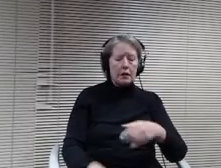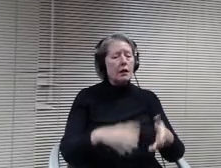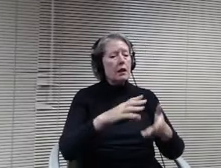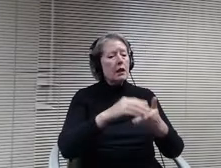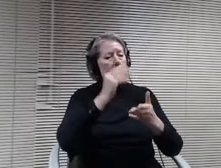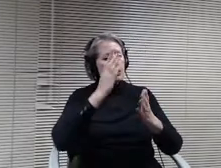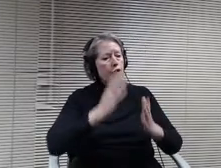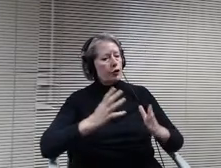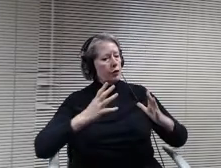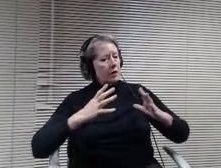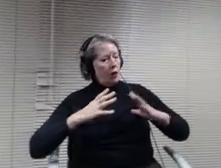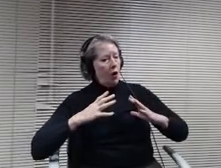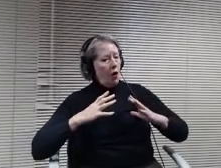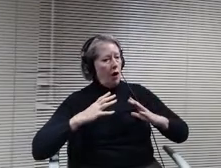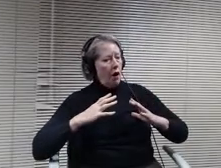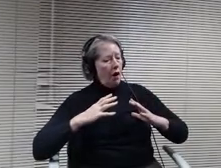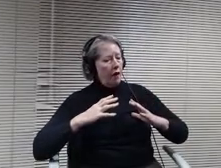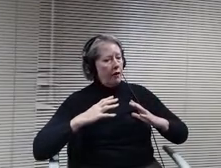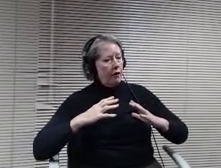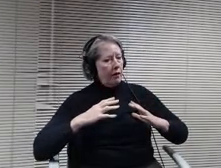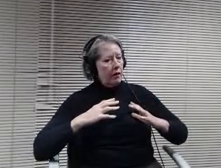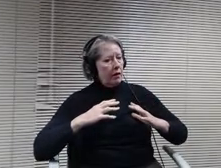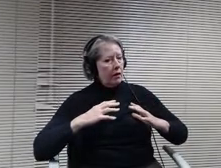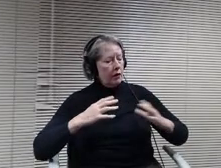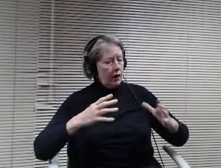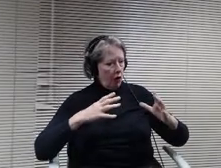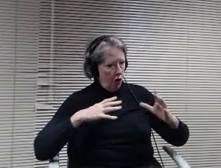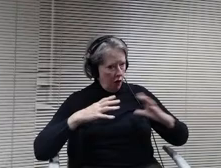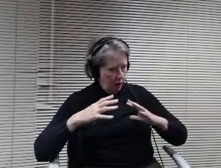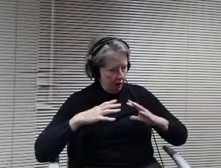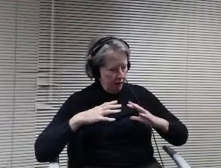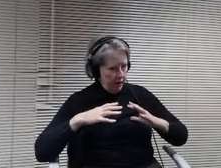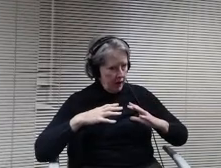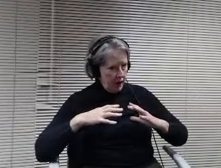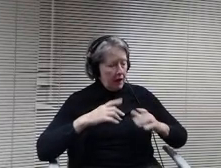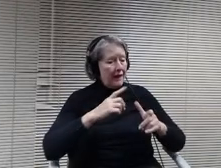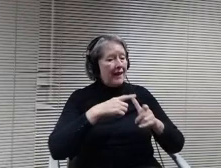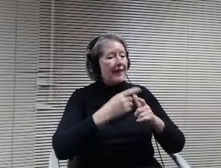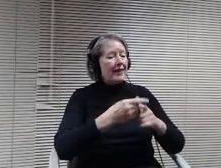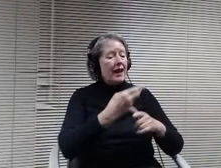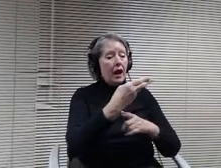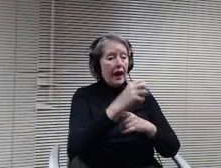school will get there to planning days. Is it the 26th